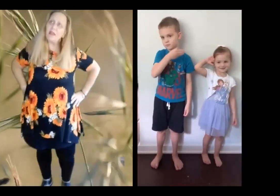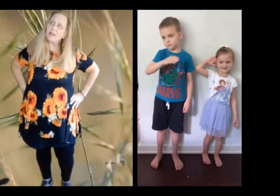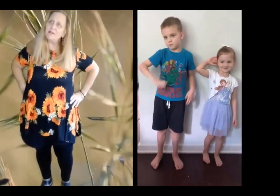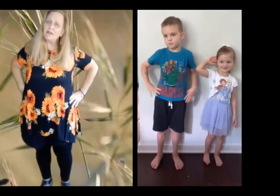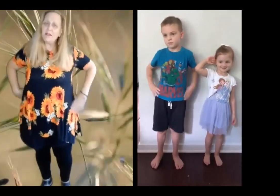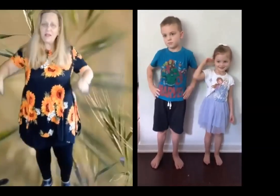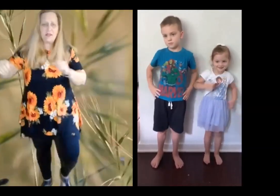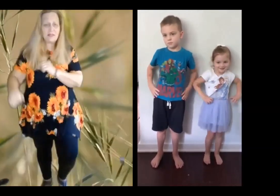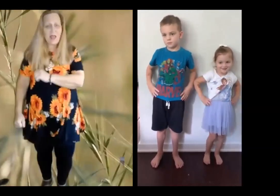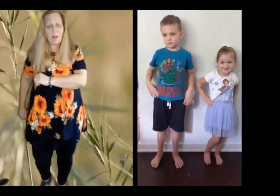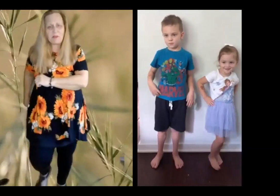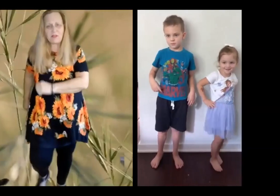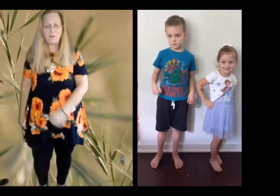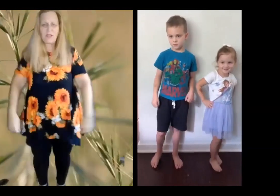He stamps his feet and claps his hands and